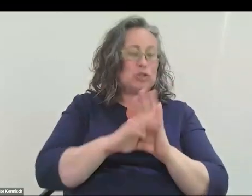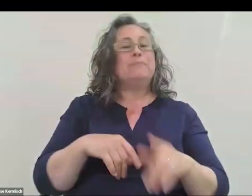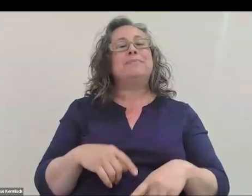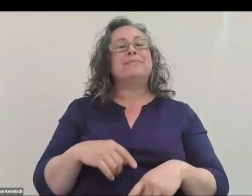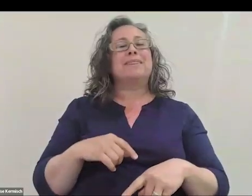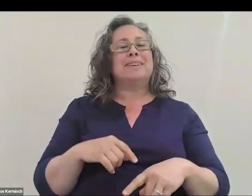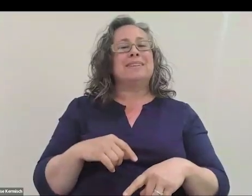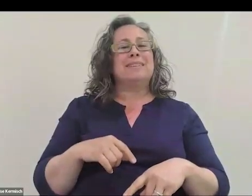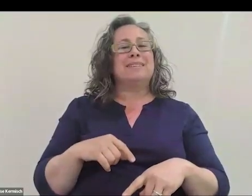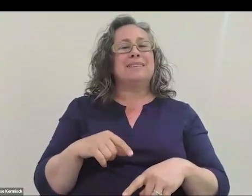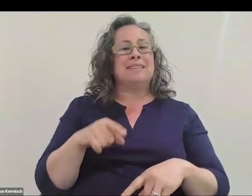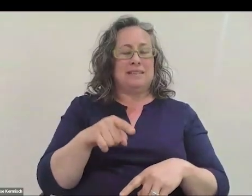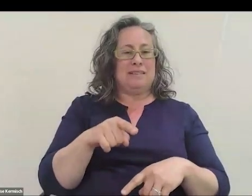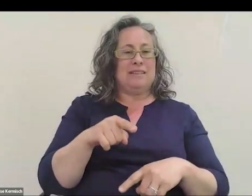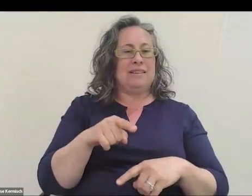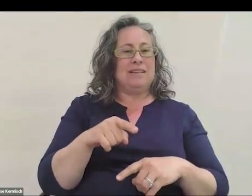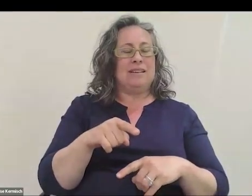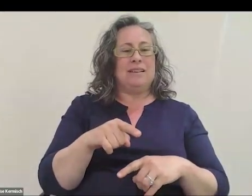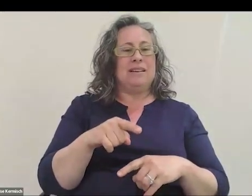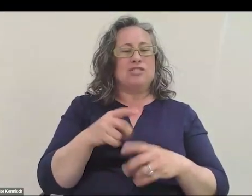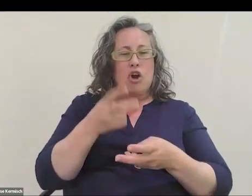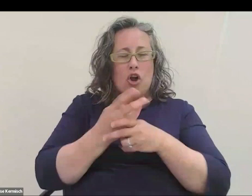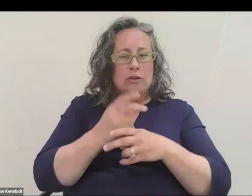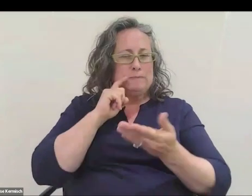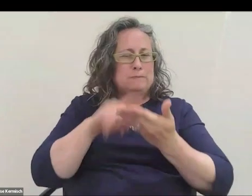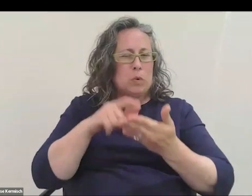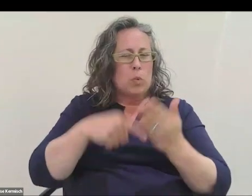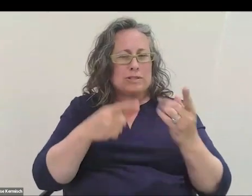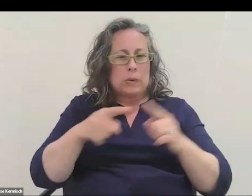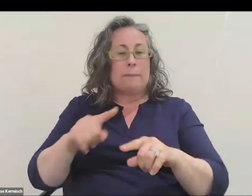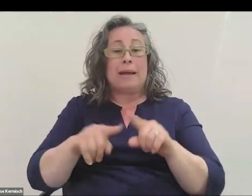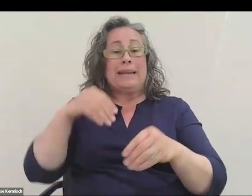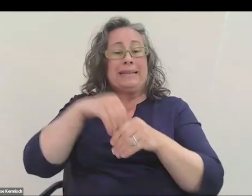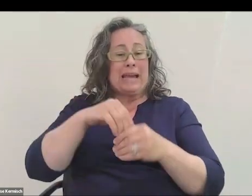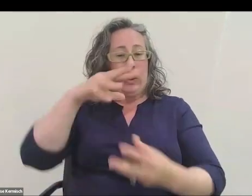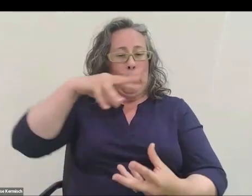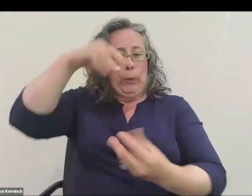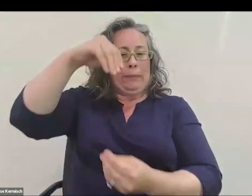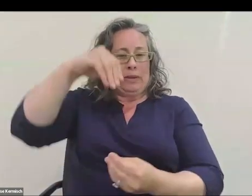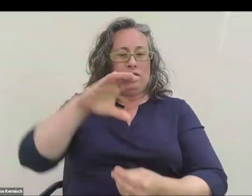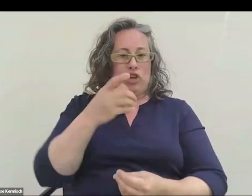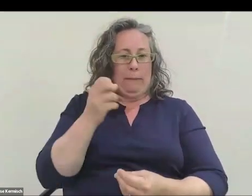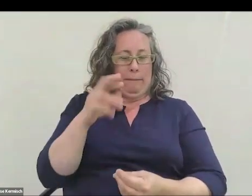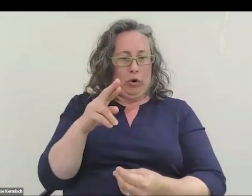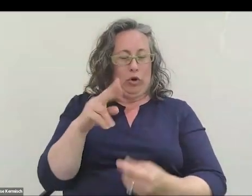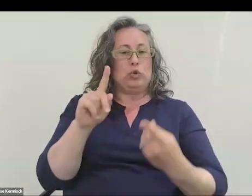This photo is hard-- obviously, just in a photo, it's hard to tell what's happening here. This is inside a vacuum chamber pumped down to the vacuum of space.